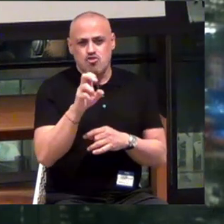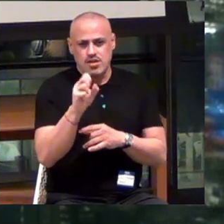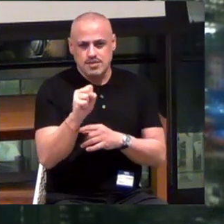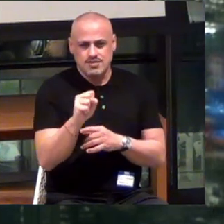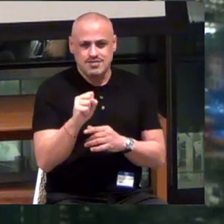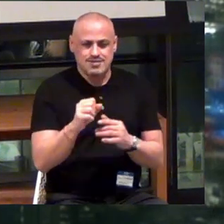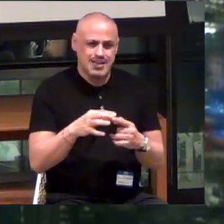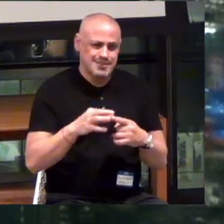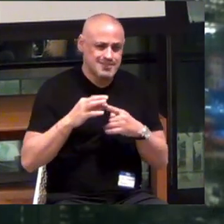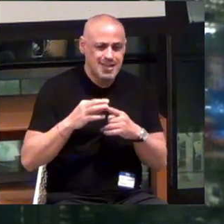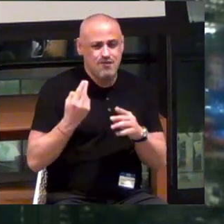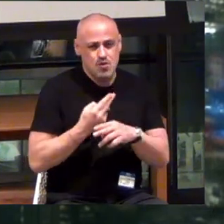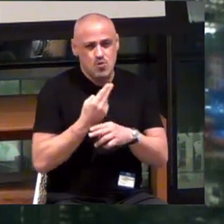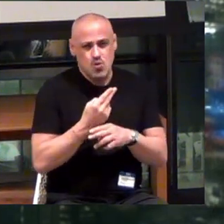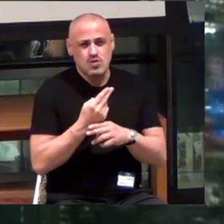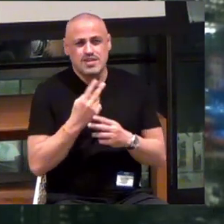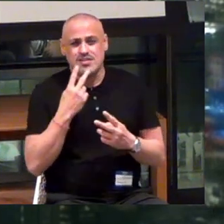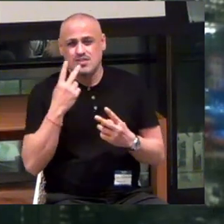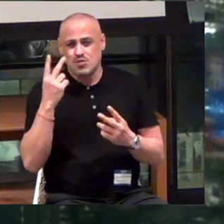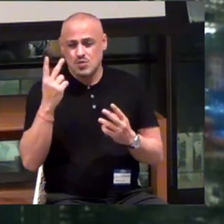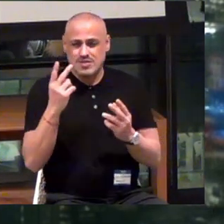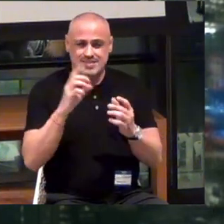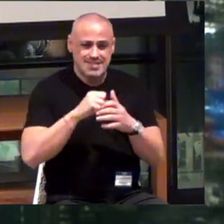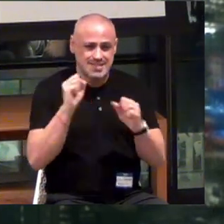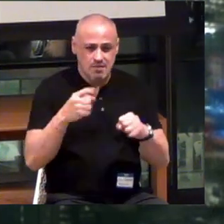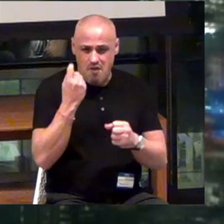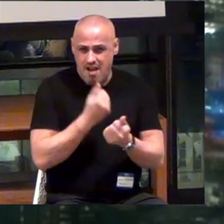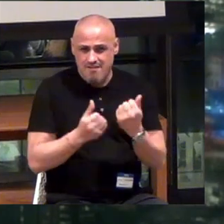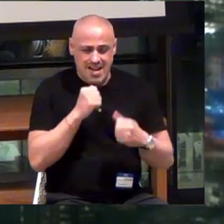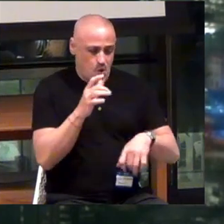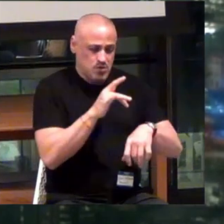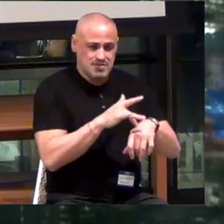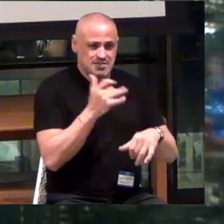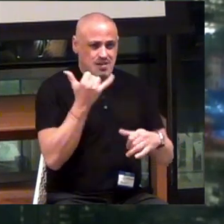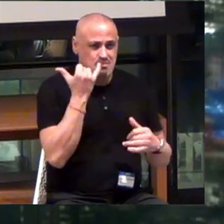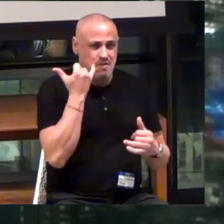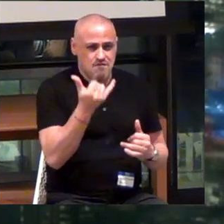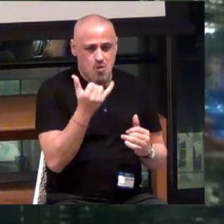I use voice assistants for everything. I don't touch my phone unless I have to.